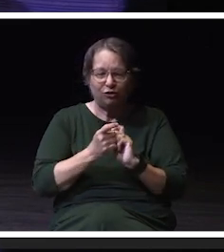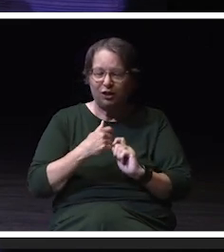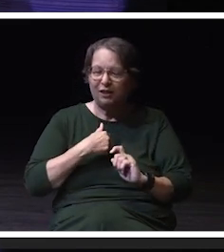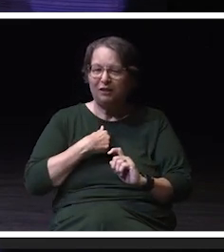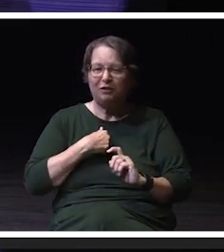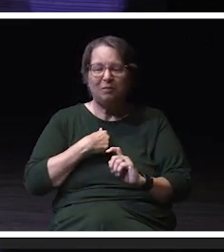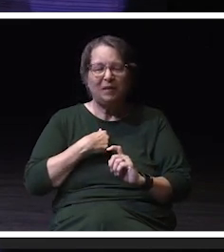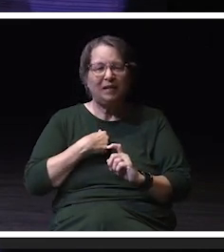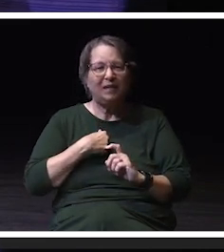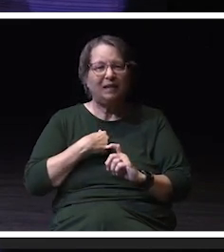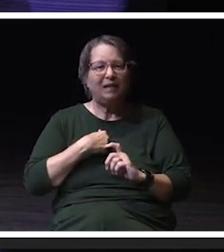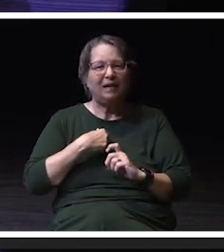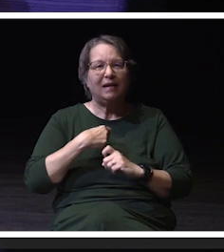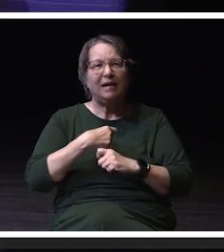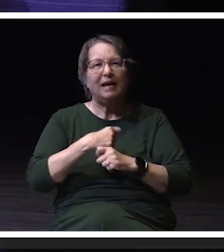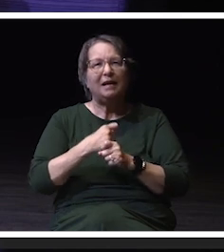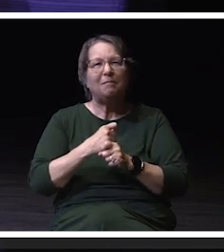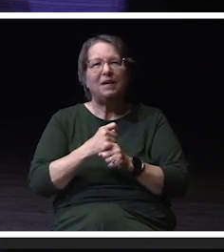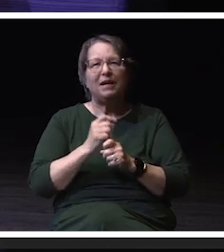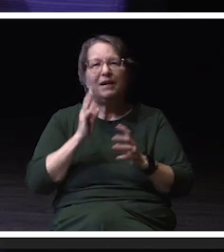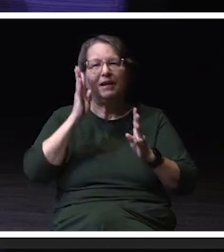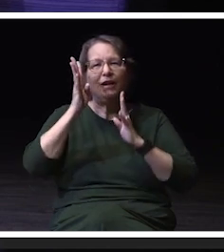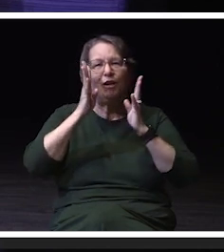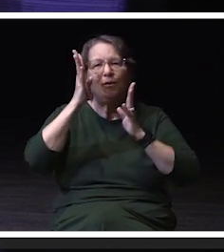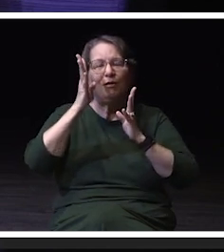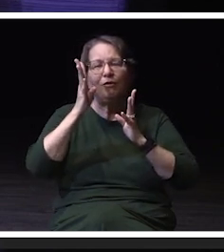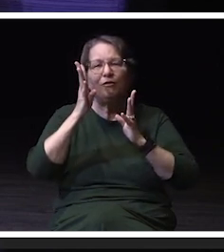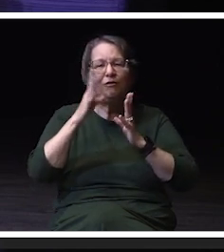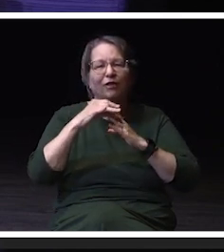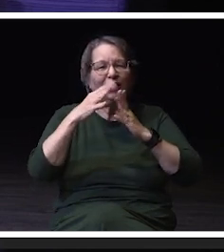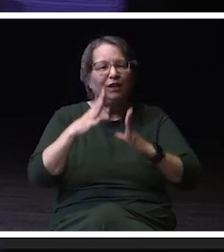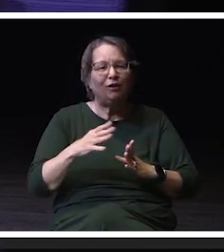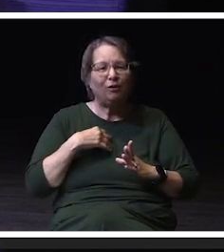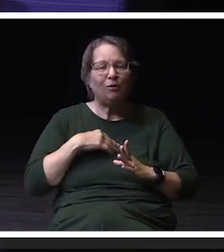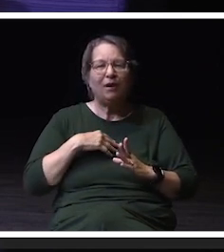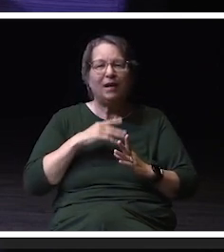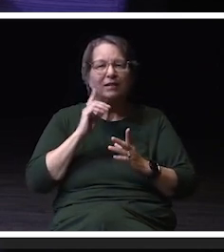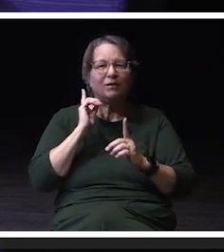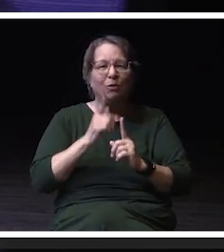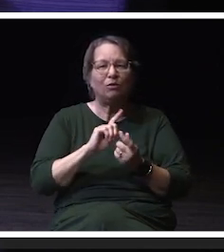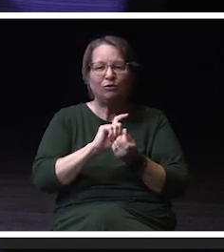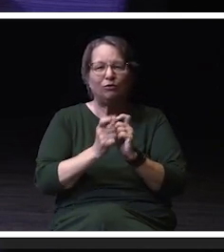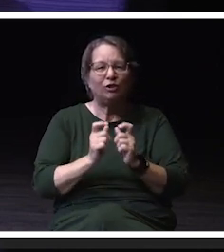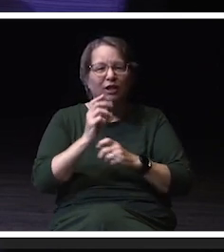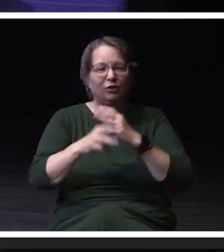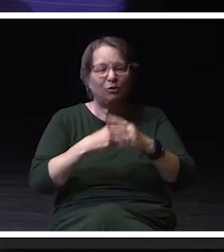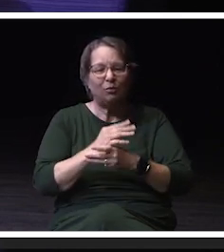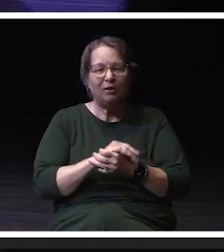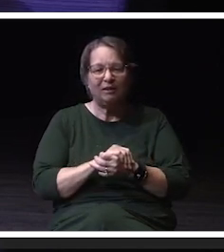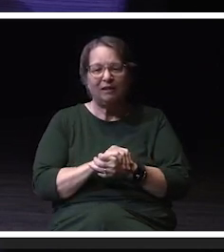an innovative, inclusive leader who has transformational goals. Right. And those are all things that are important to me,